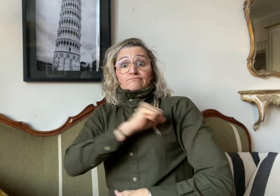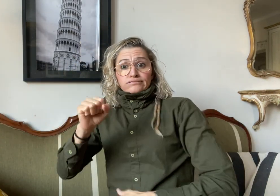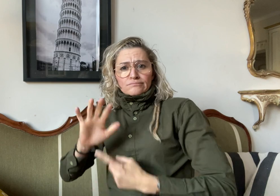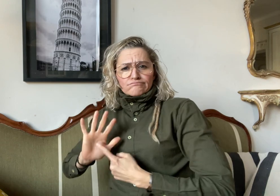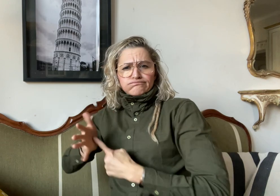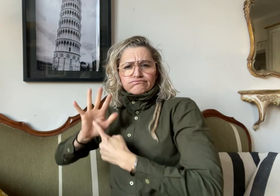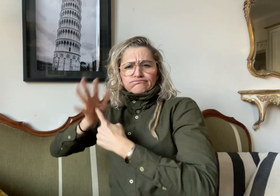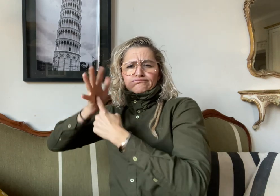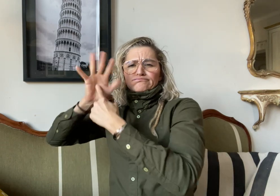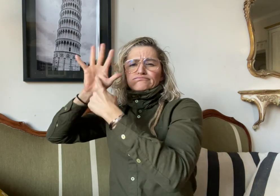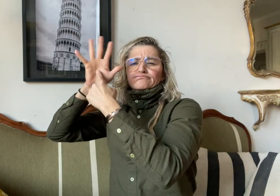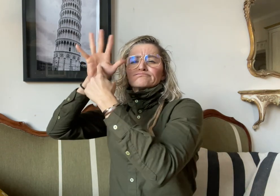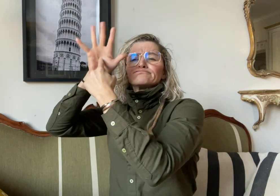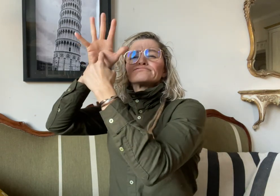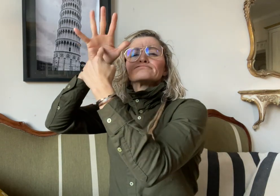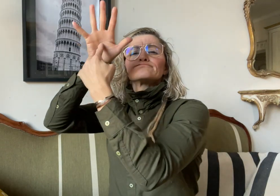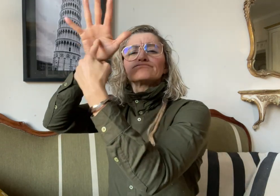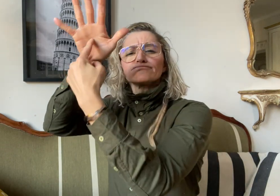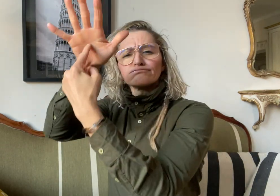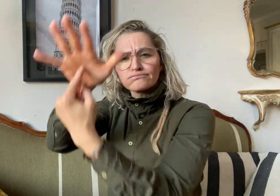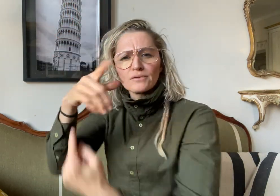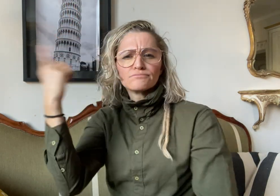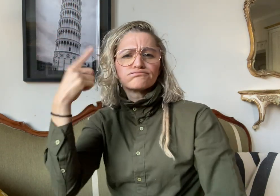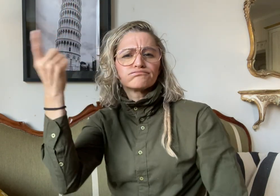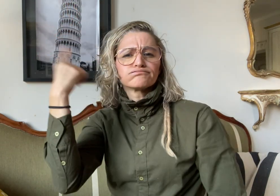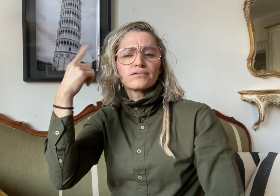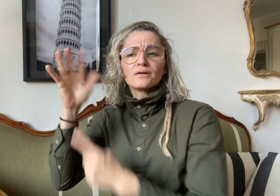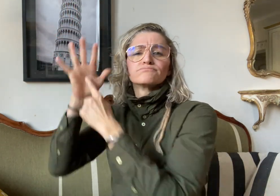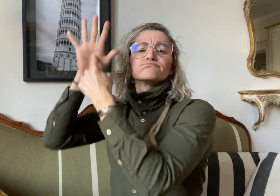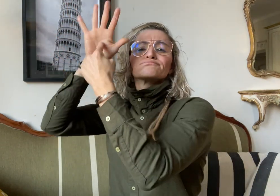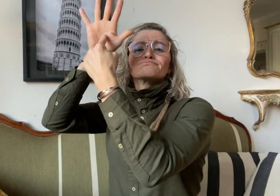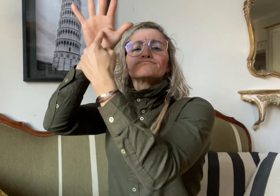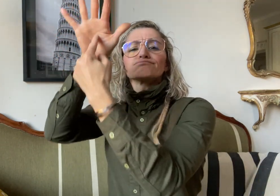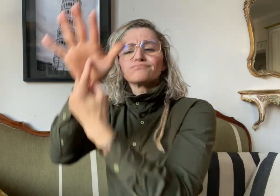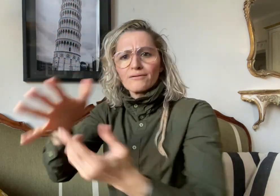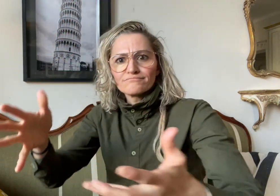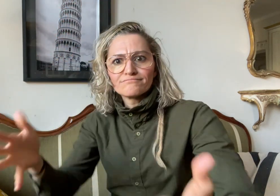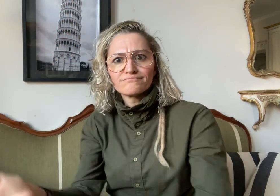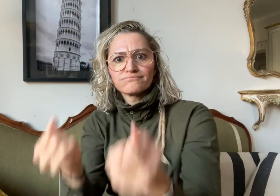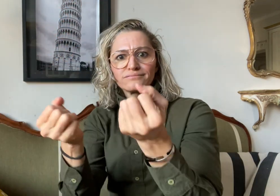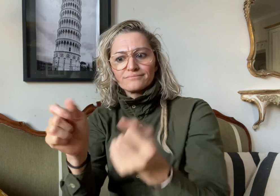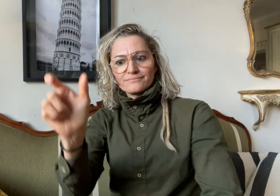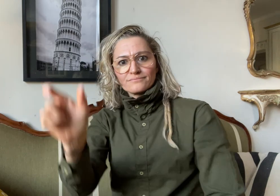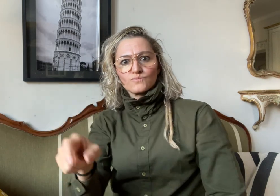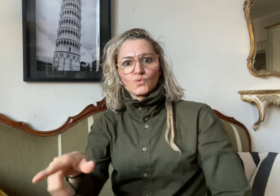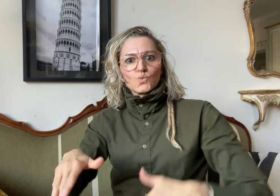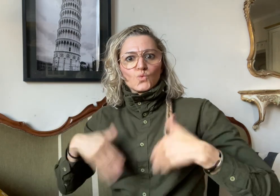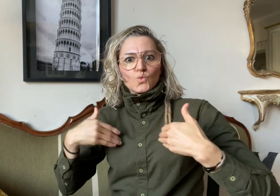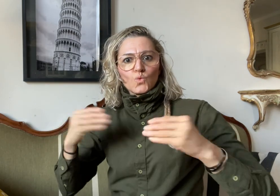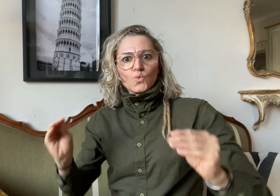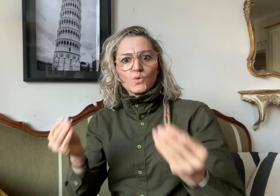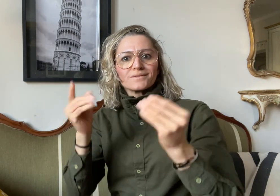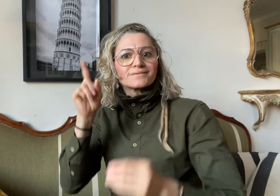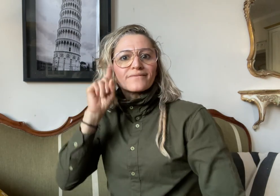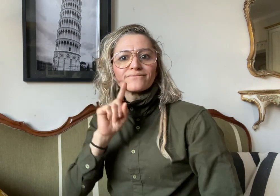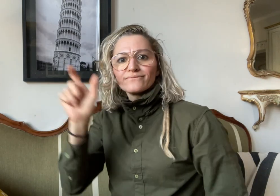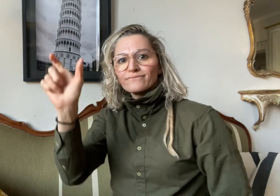to evacuate a young Deaf person, Amelia, who had fallen